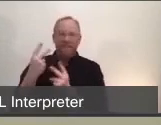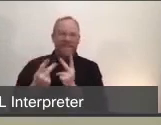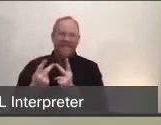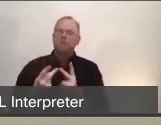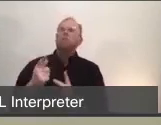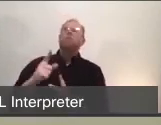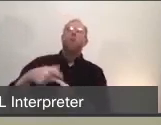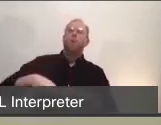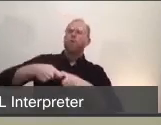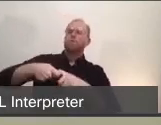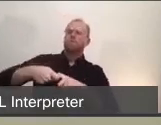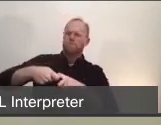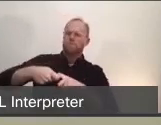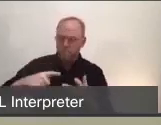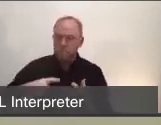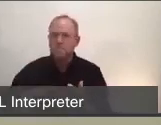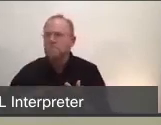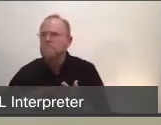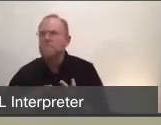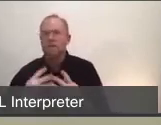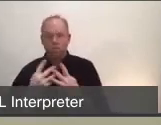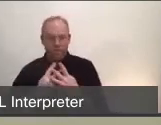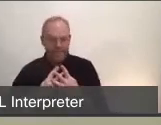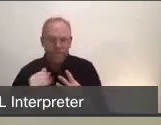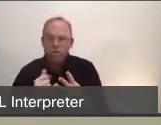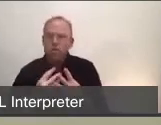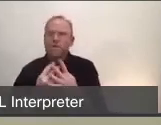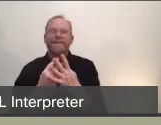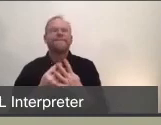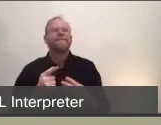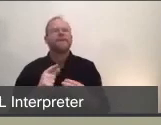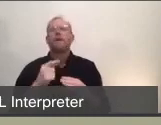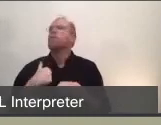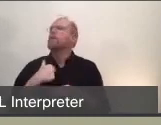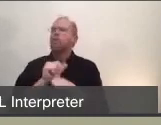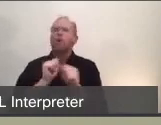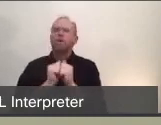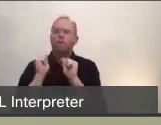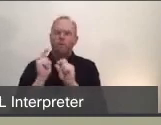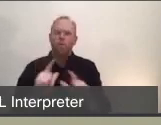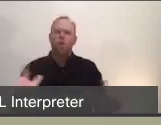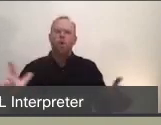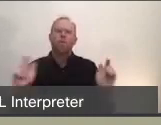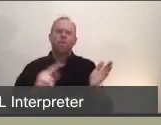and working across all of the facilities in Marin County to encourage them and guide them